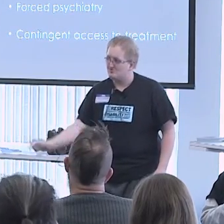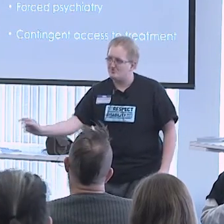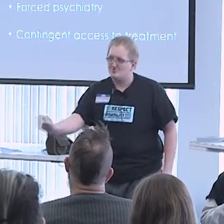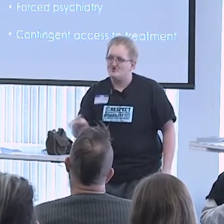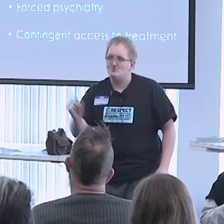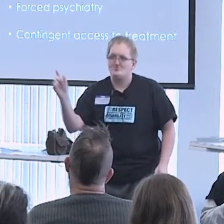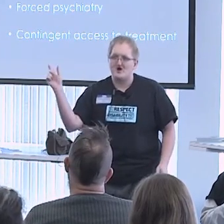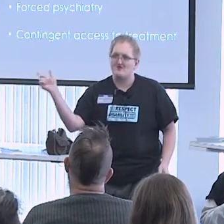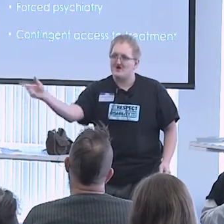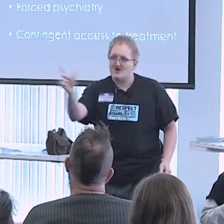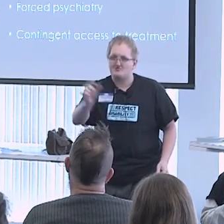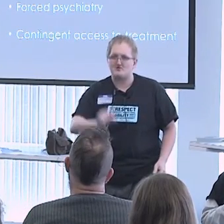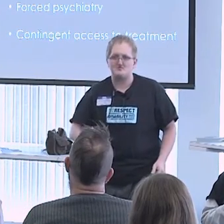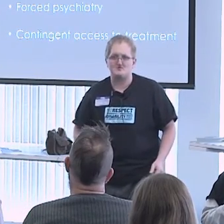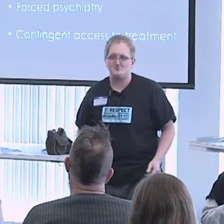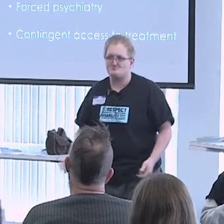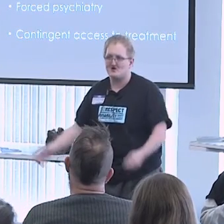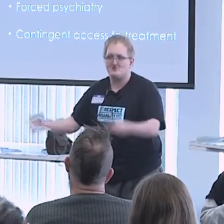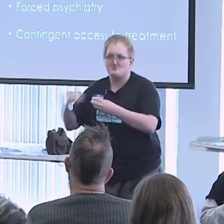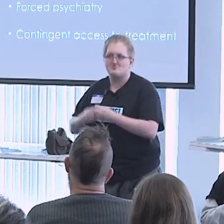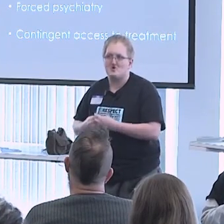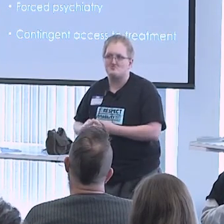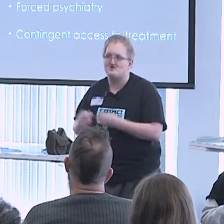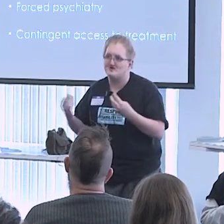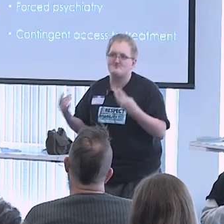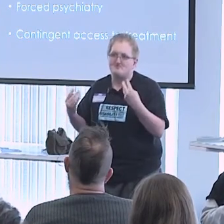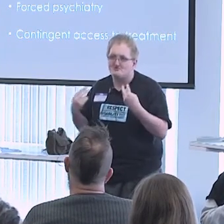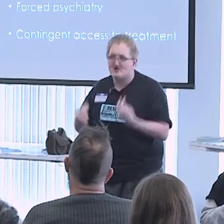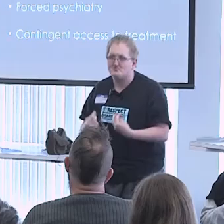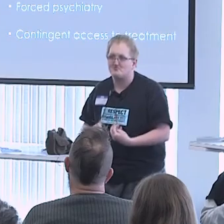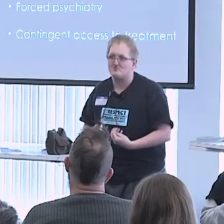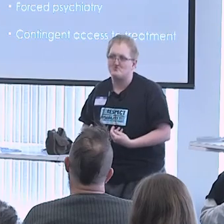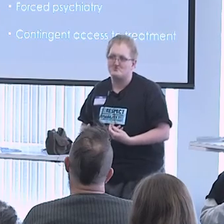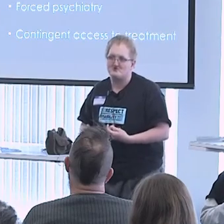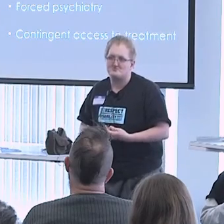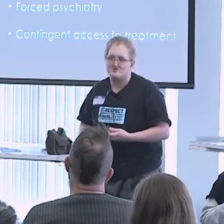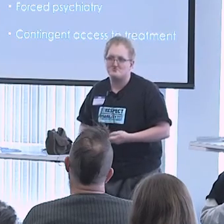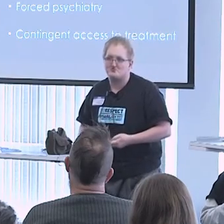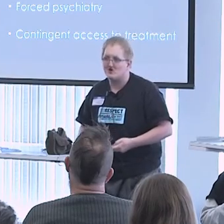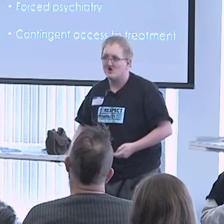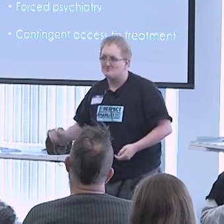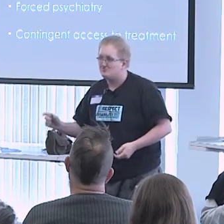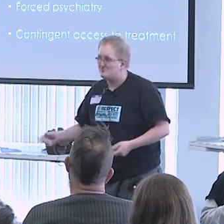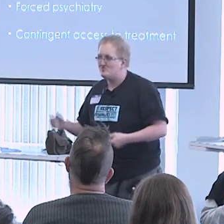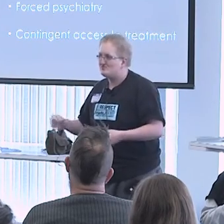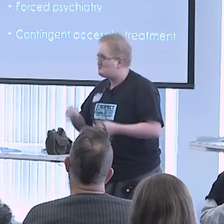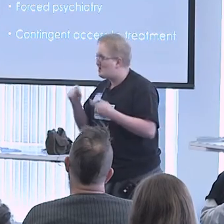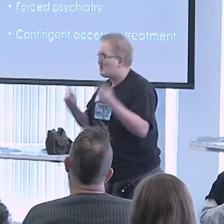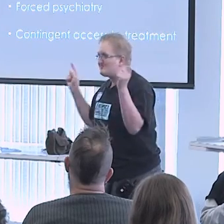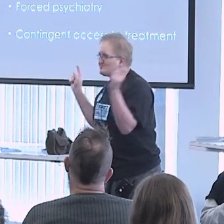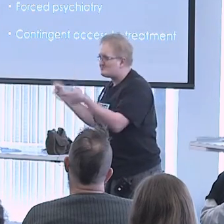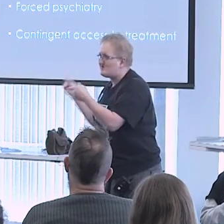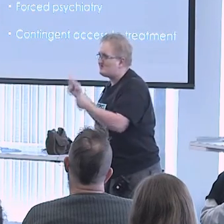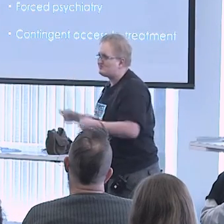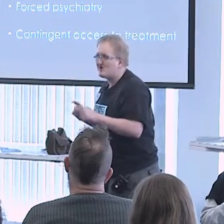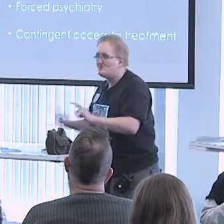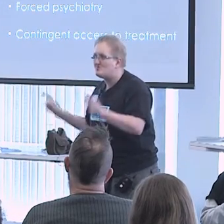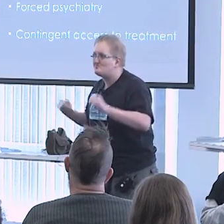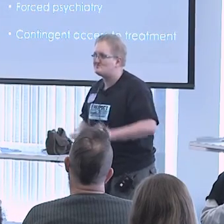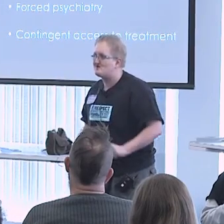before you have access to your dinosaur plushie, if dinosaurs are your special interest, before you can talk about trains at all today,